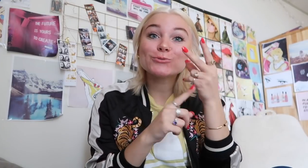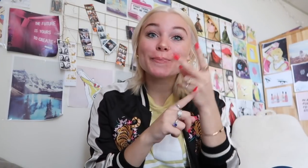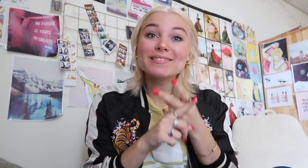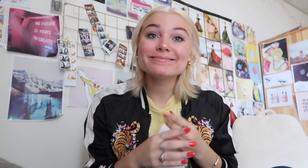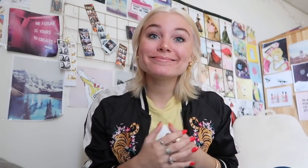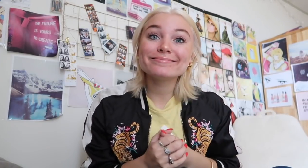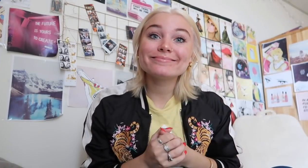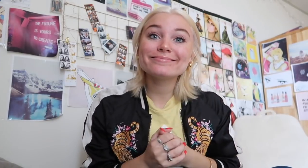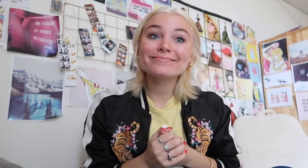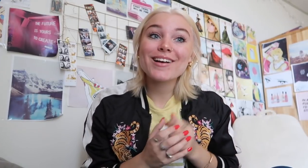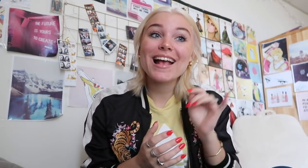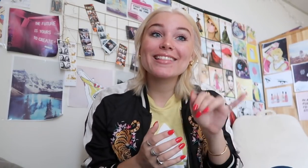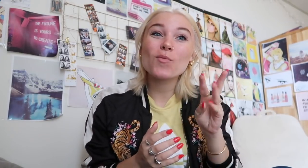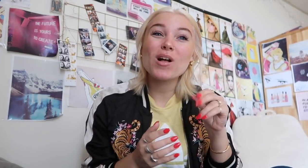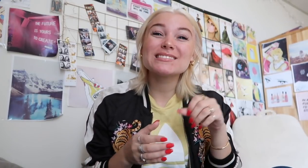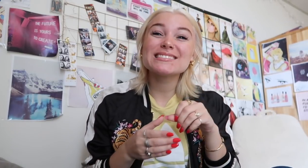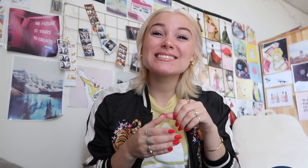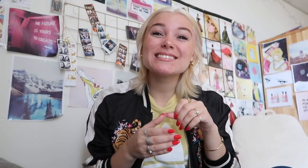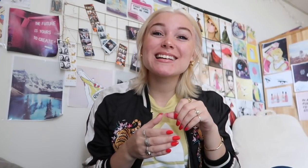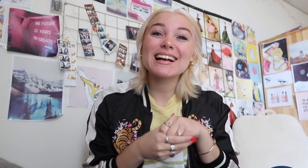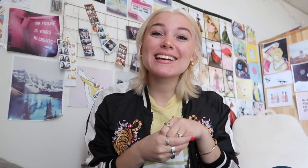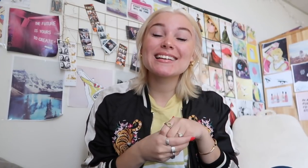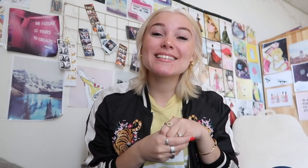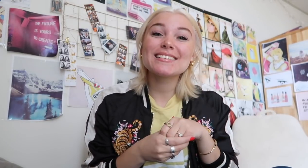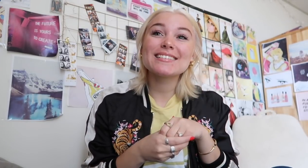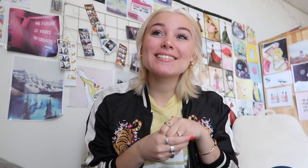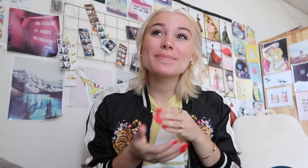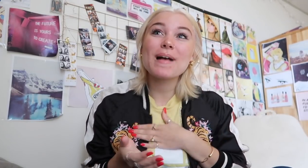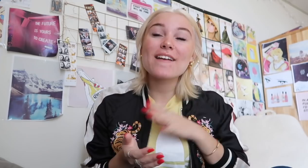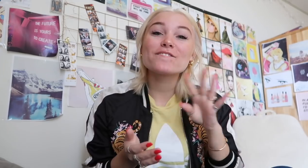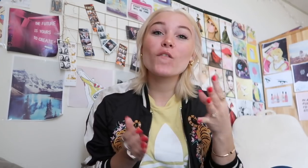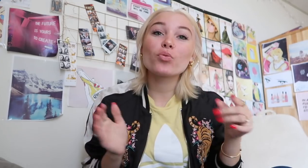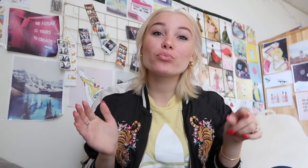within two months it happened when I was in my fourth grade